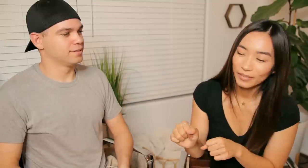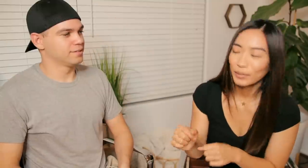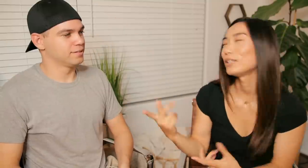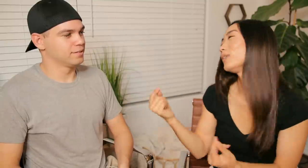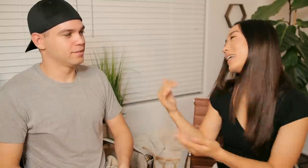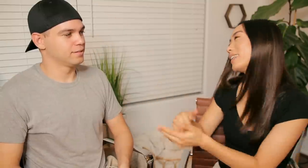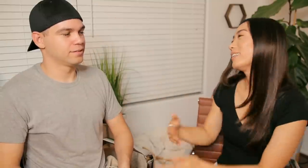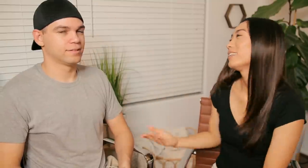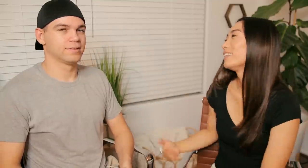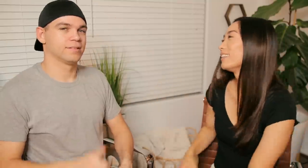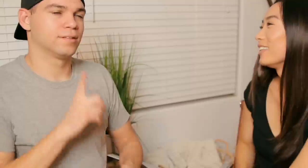E: Wait do it again